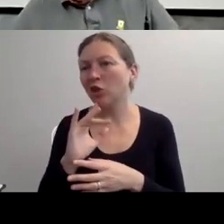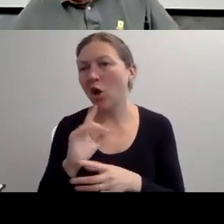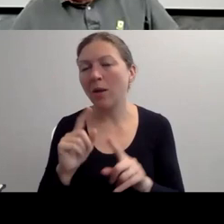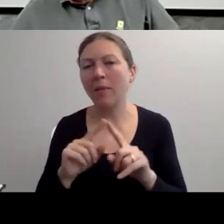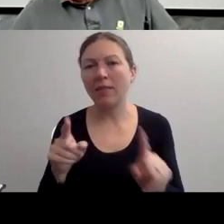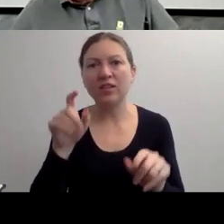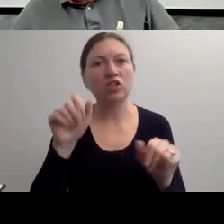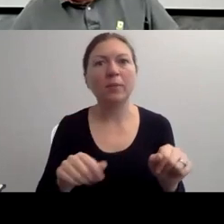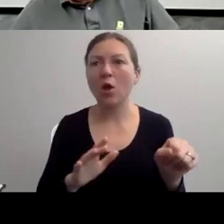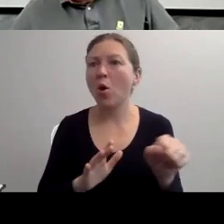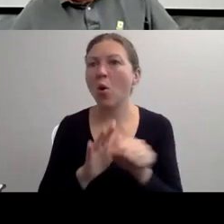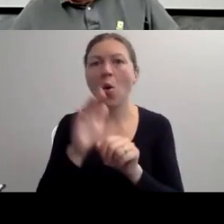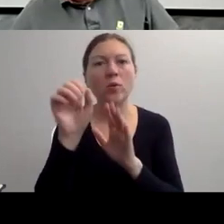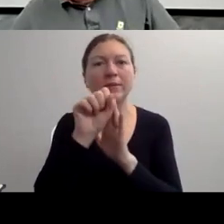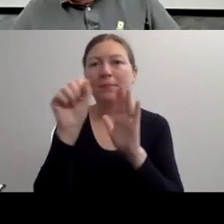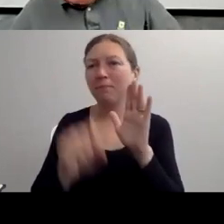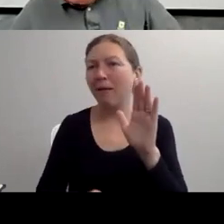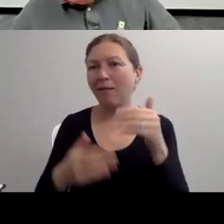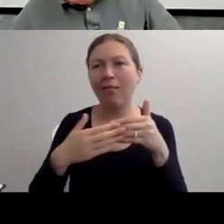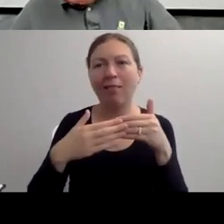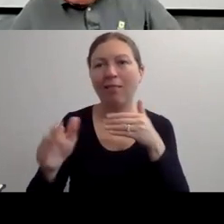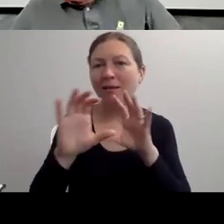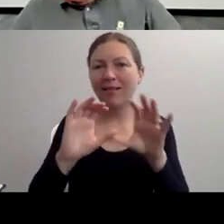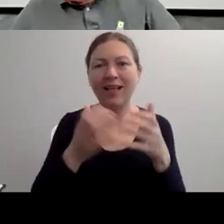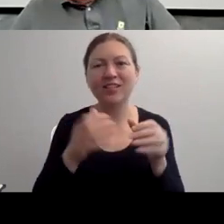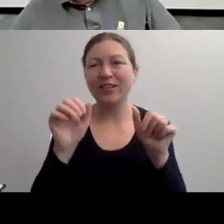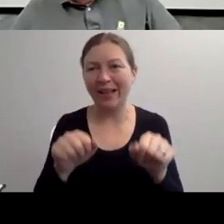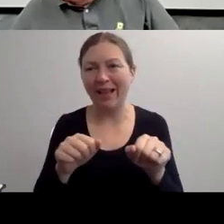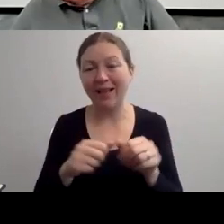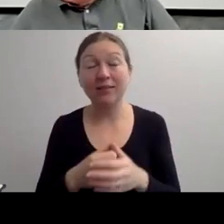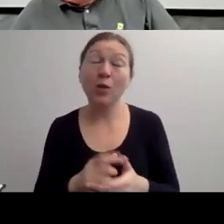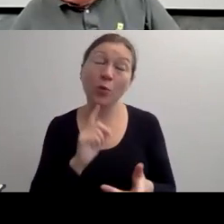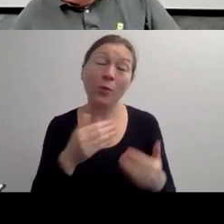OR ANOTHER PART OF THE VILLAIN IS THE NEBULATOR.